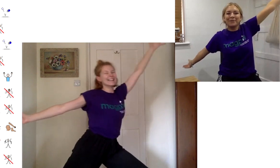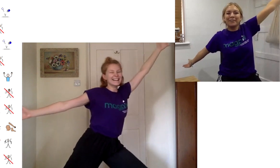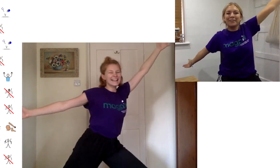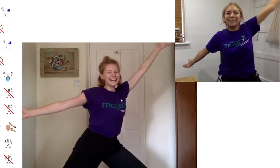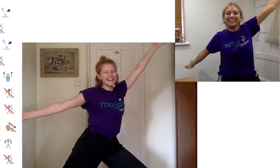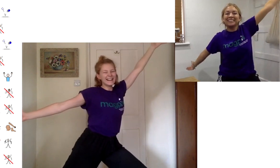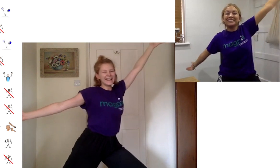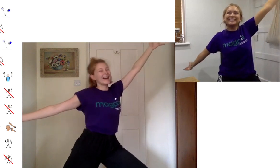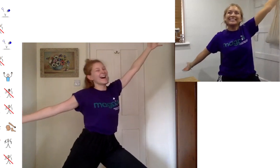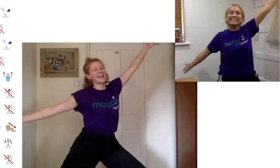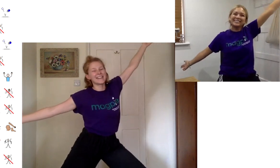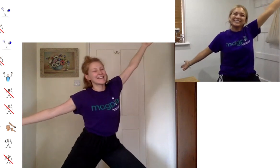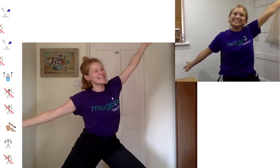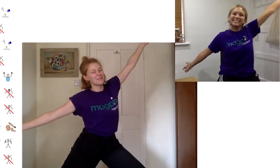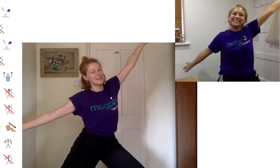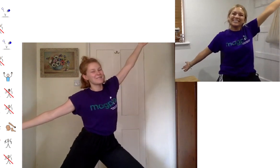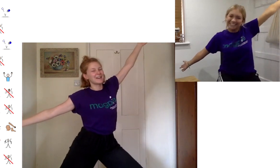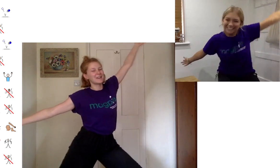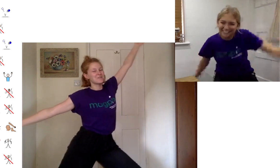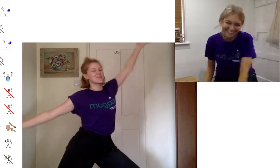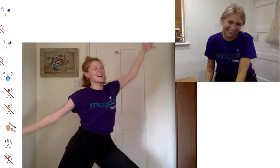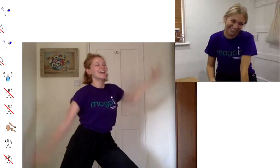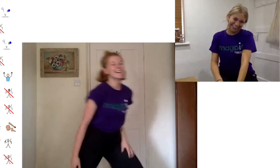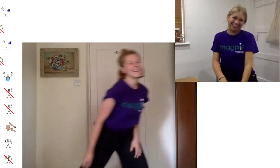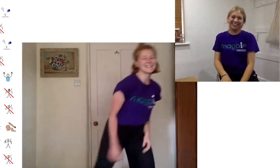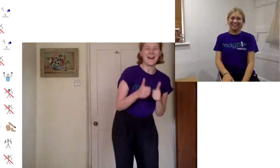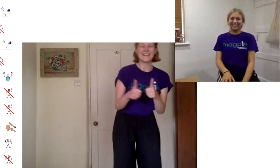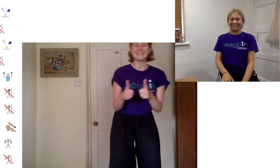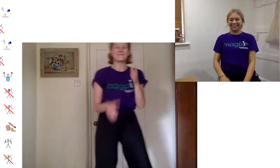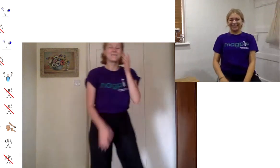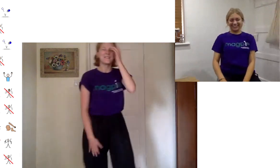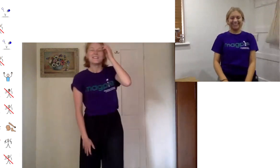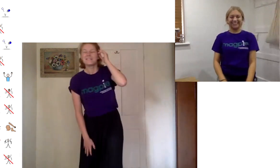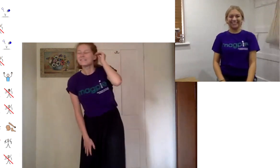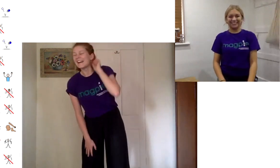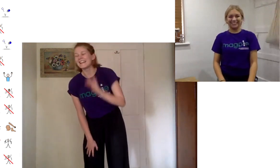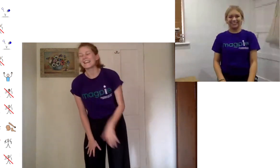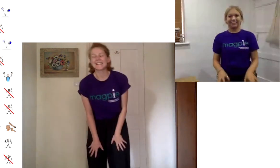big enough fella yeah i think it's definitely big enough georgia it's amazing really good